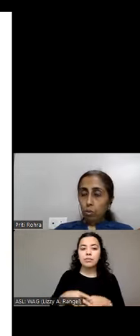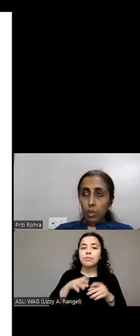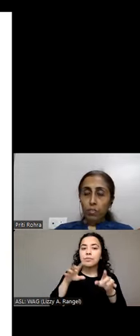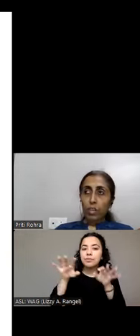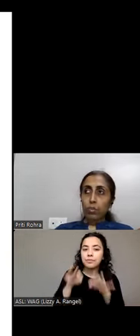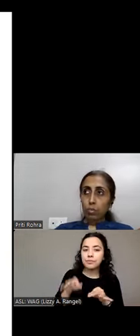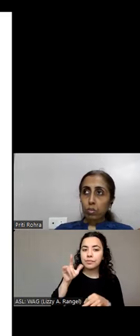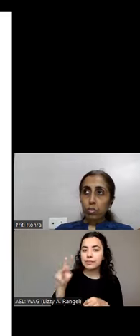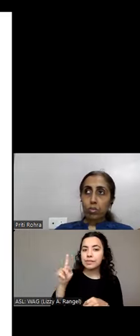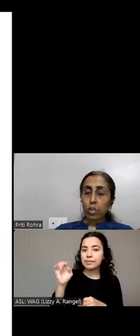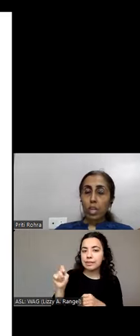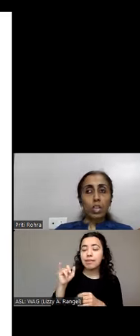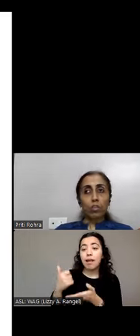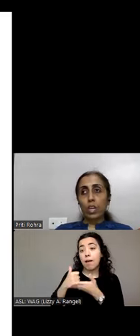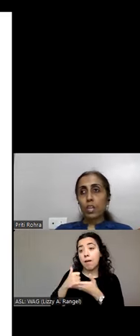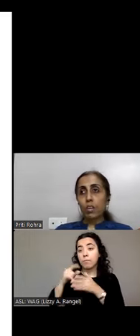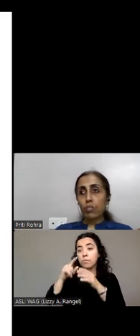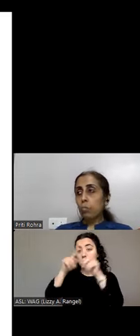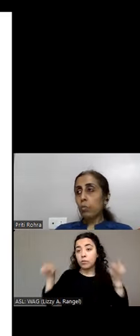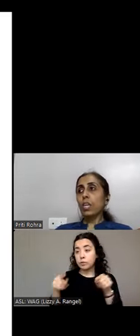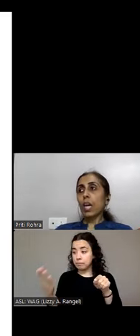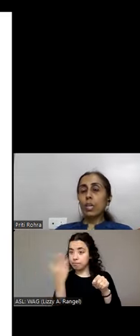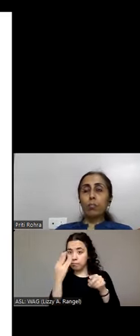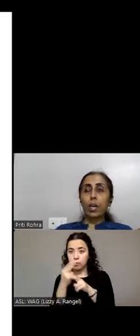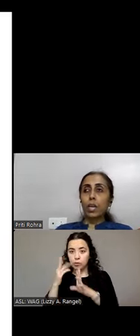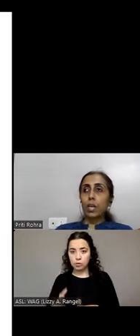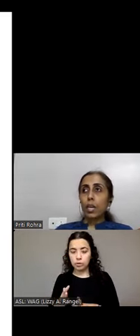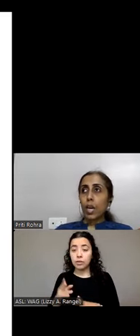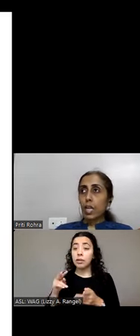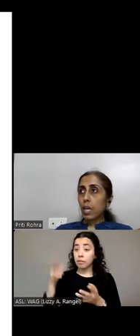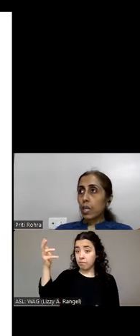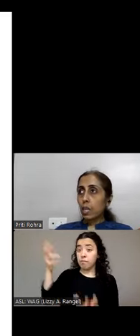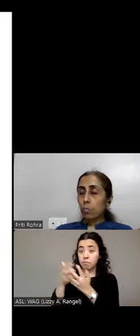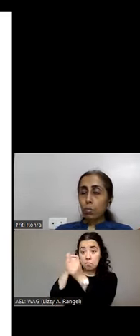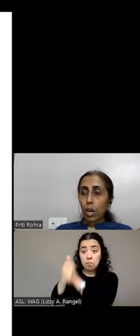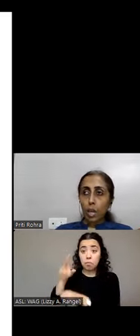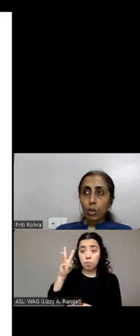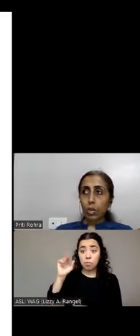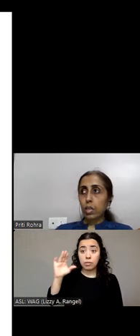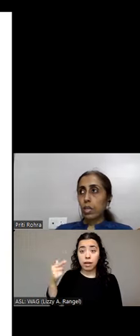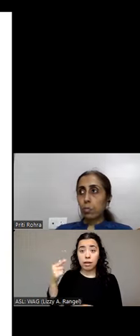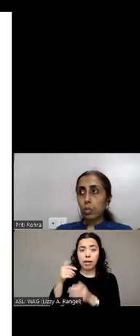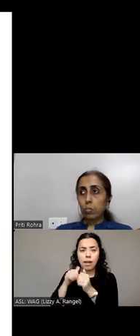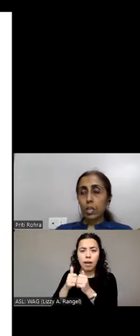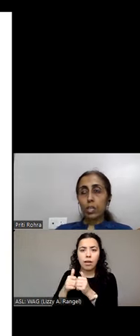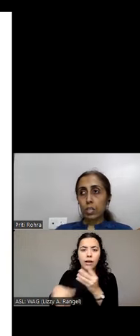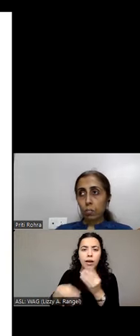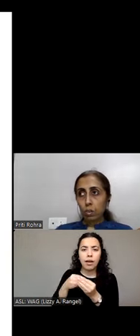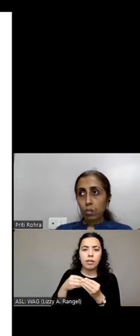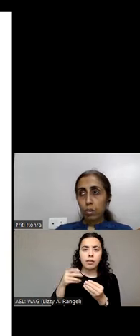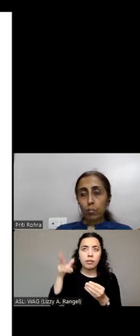magnifier users. You can conform to WCAG by adding your scribble to make a descriptive where the